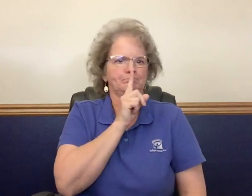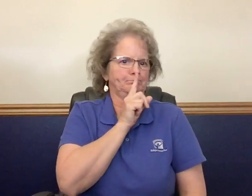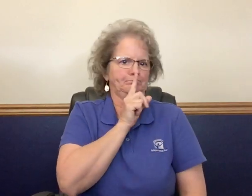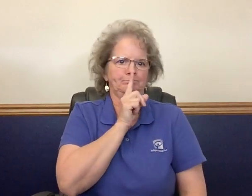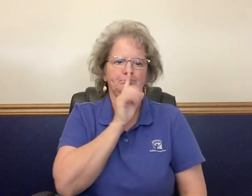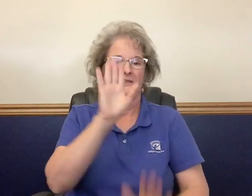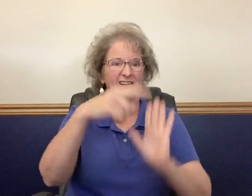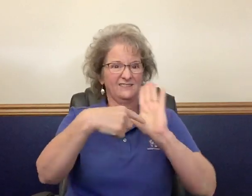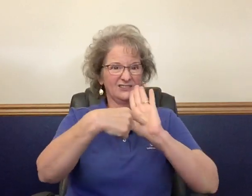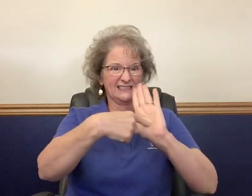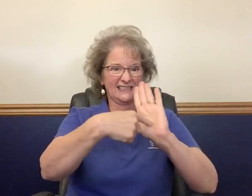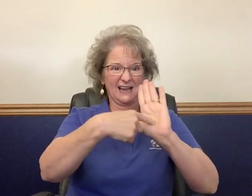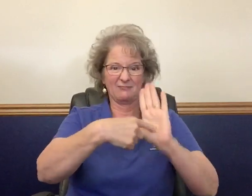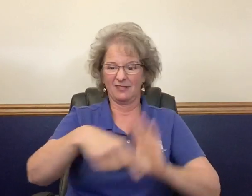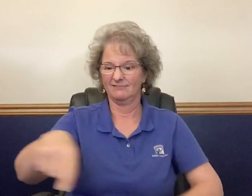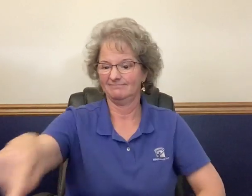Again it is not required! For example,